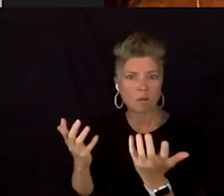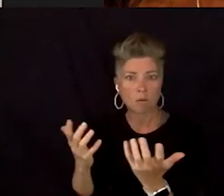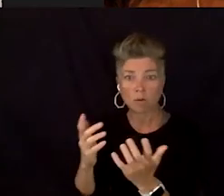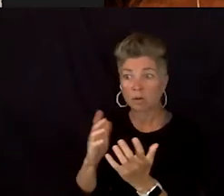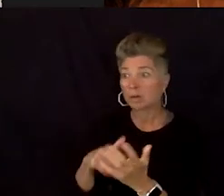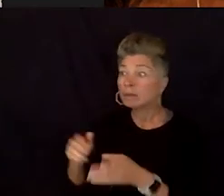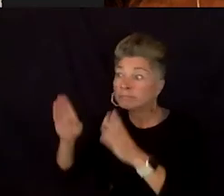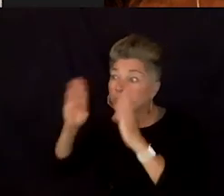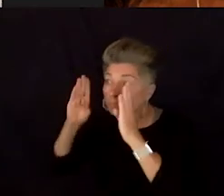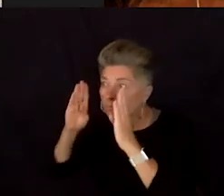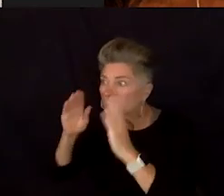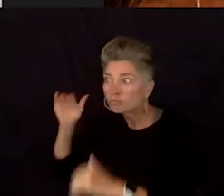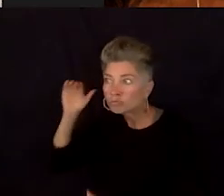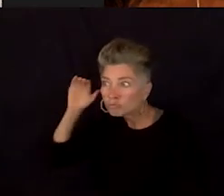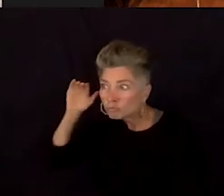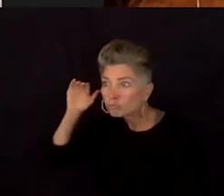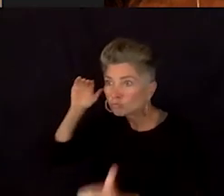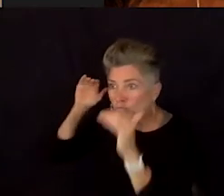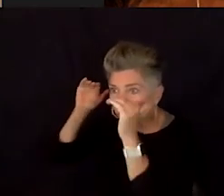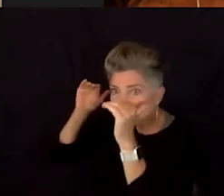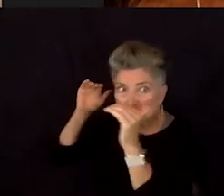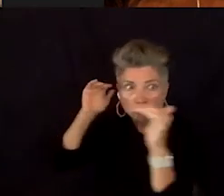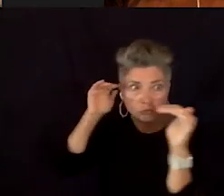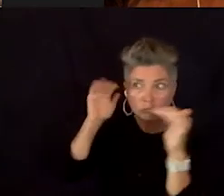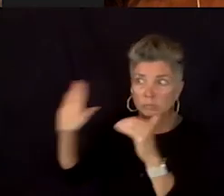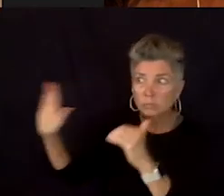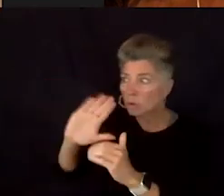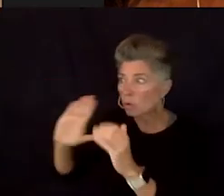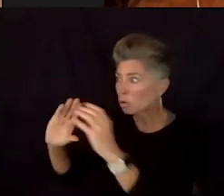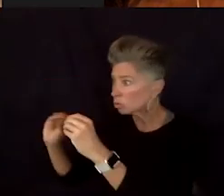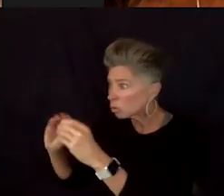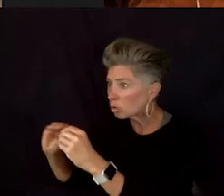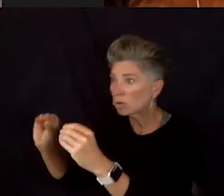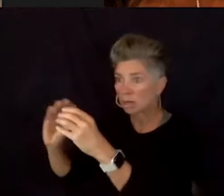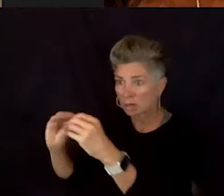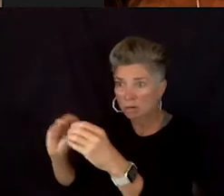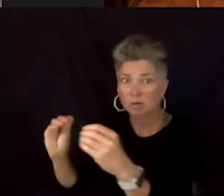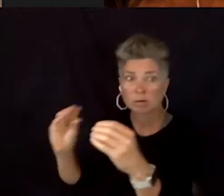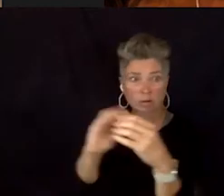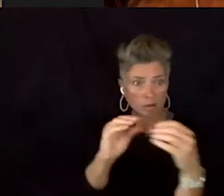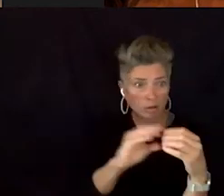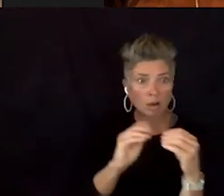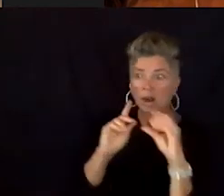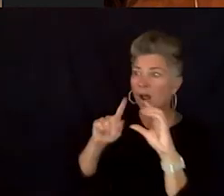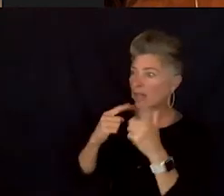and and and create a plan from there. And then, yeah, that's where we start.